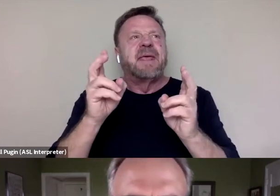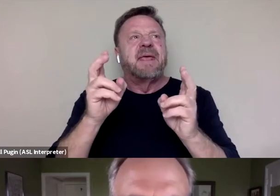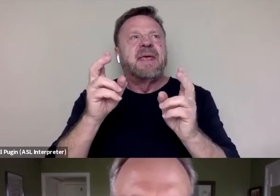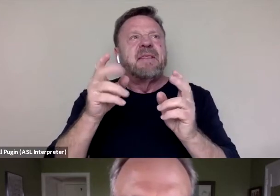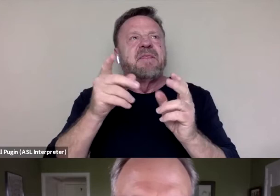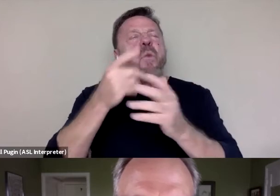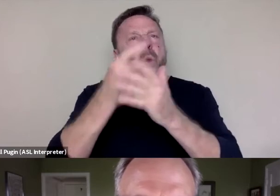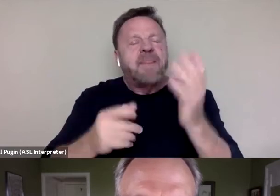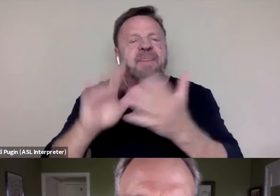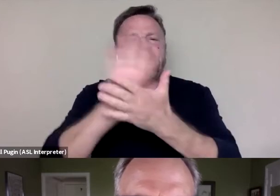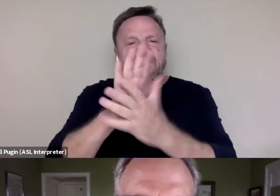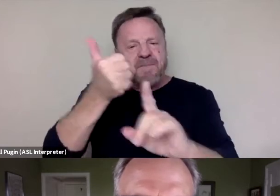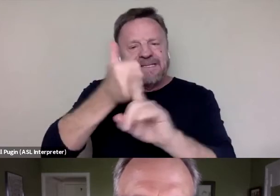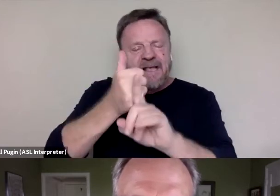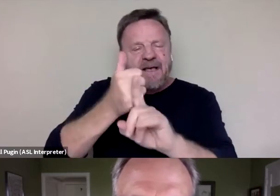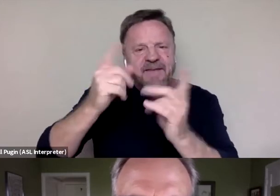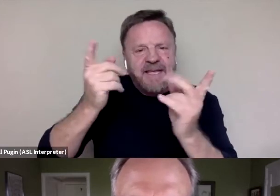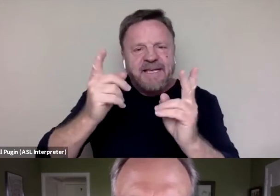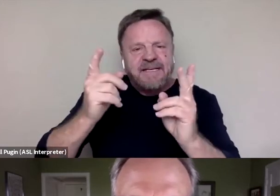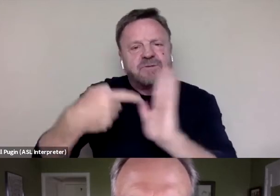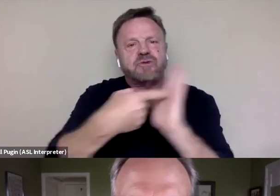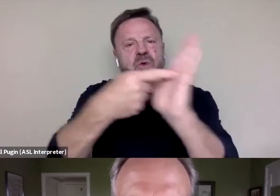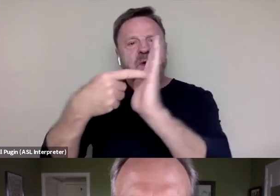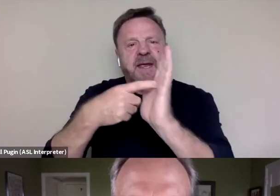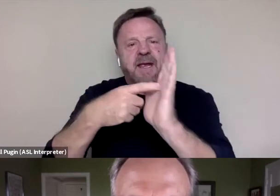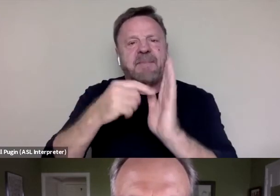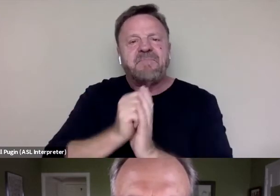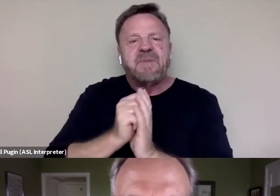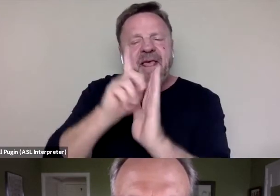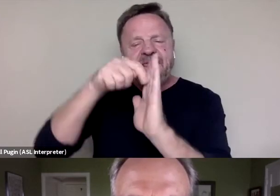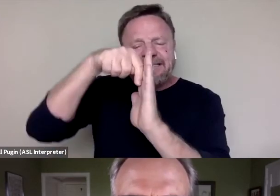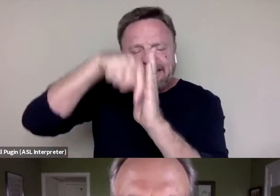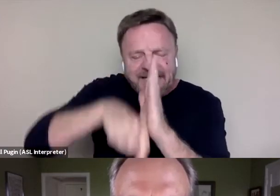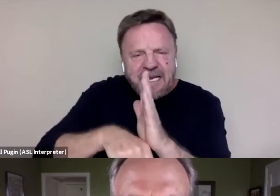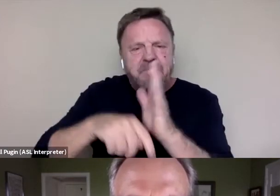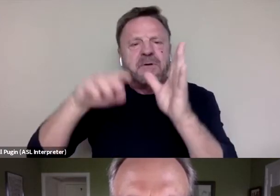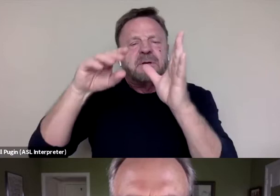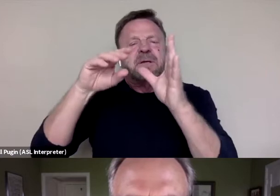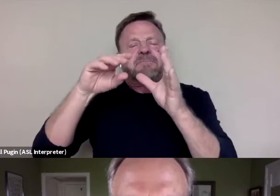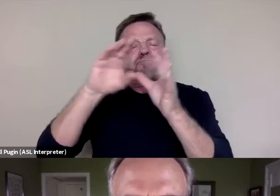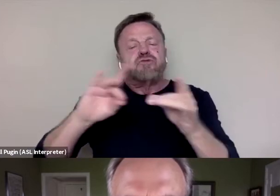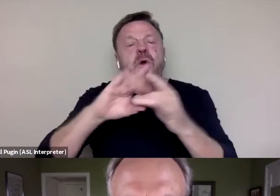which is the deprioritization of the story of black women and the struggle of black women